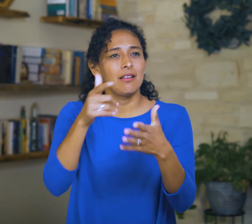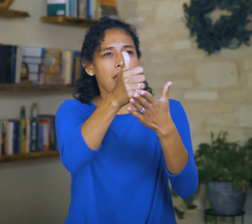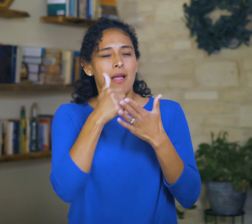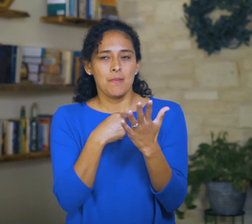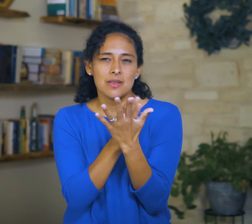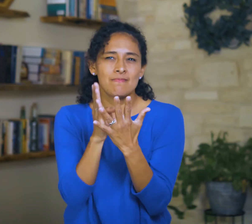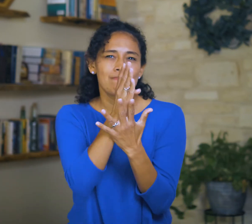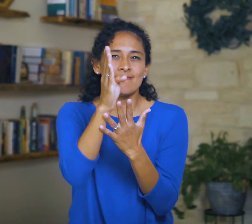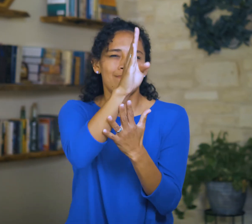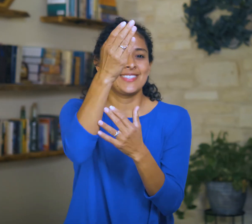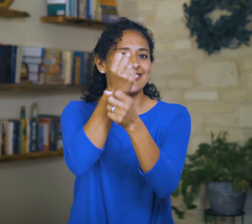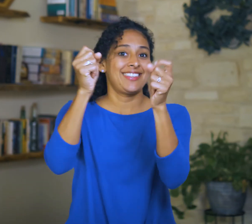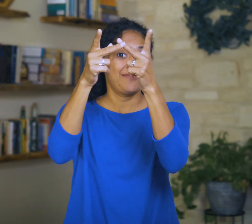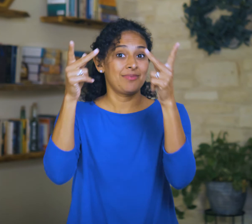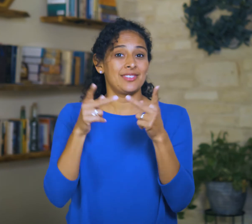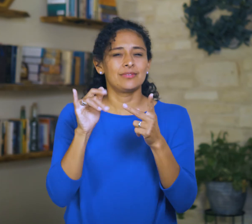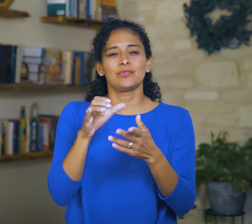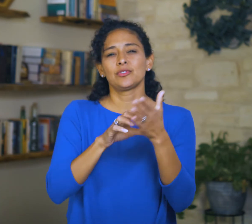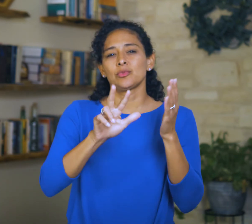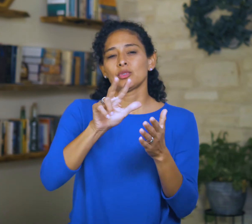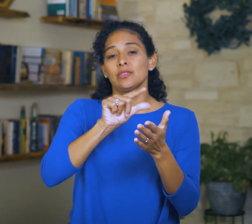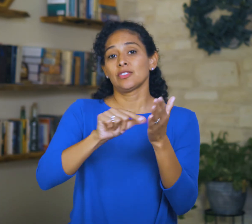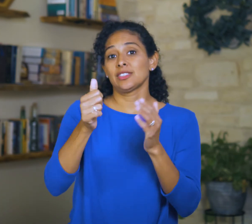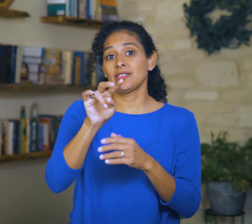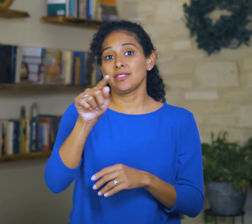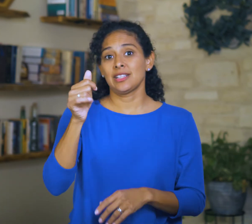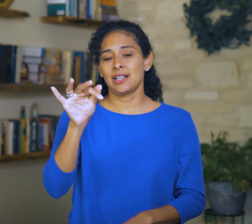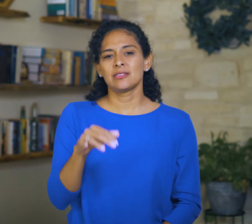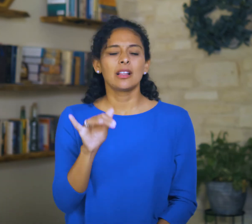He makes me tread on my high places” (3:17-19).